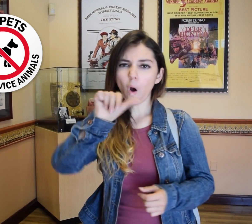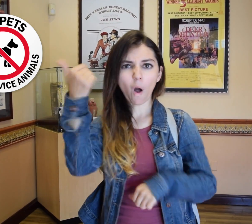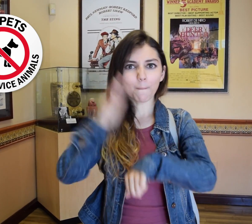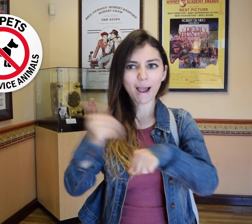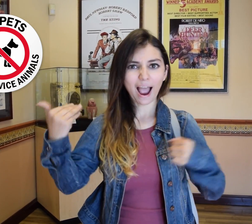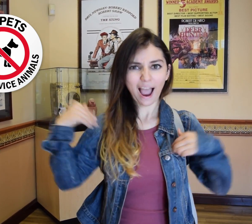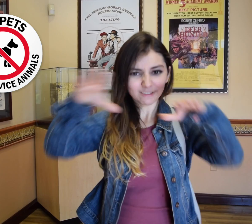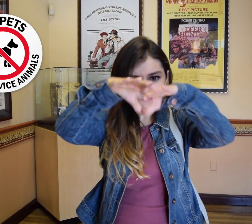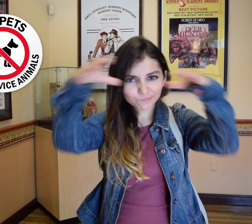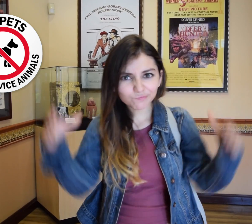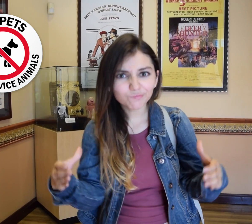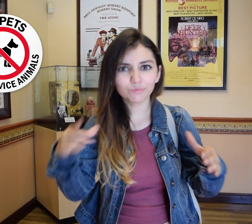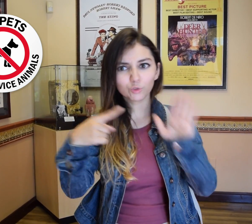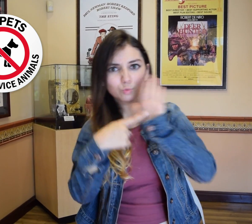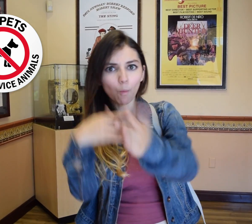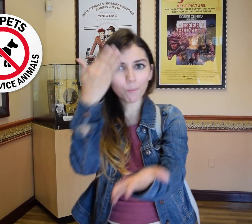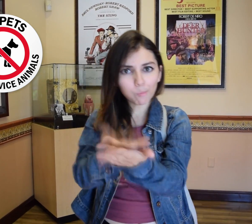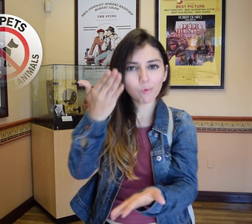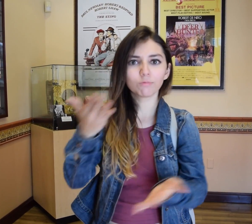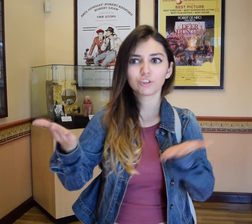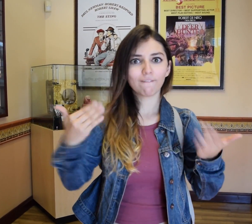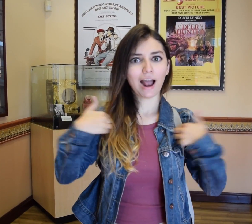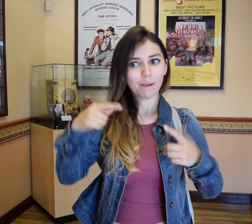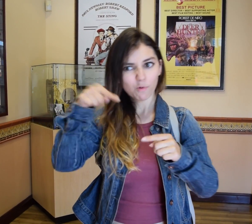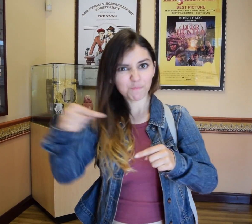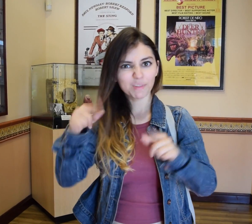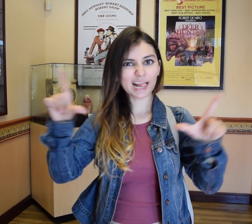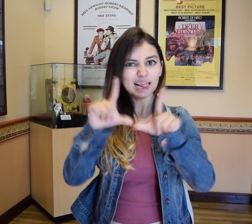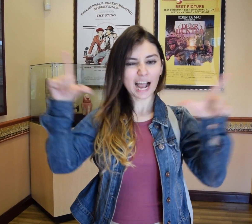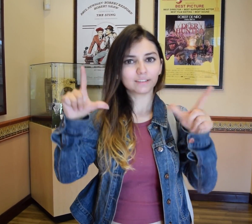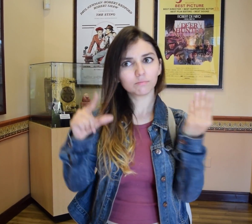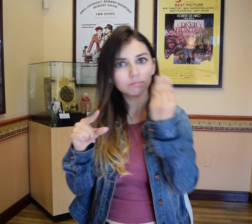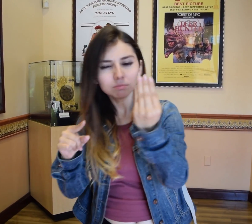So that means dogs that have a vest and are able to show proof that they are service animals